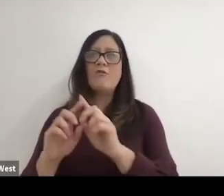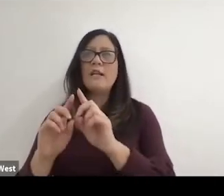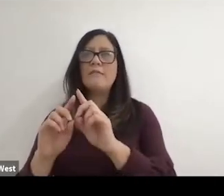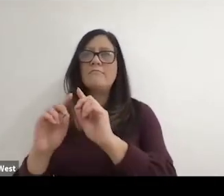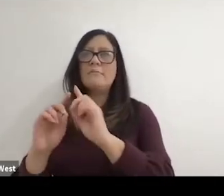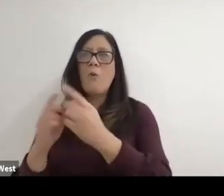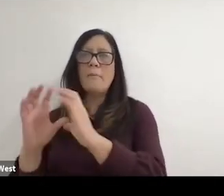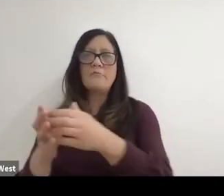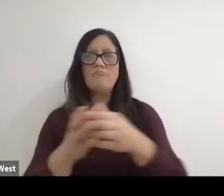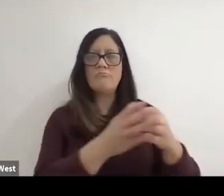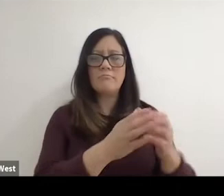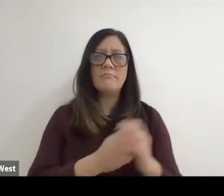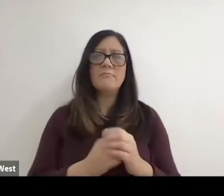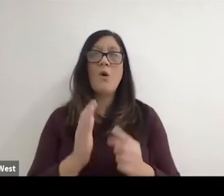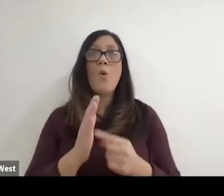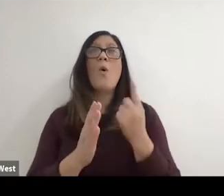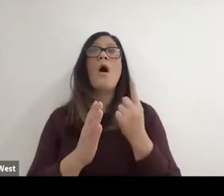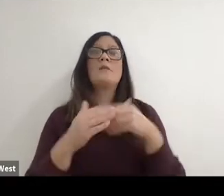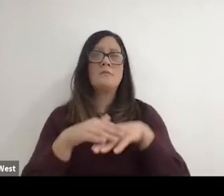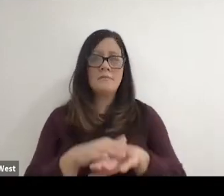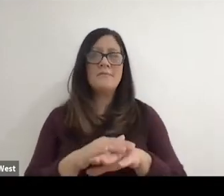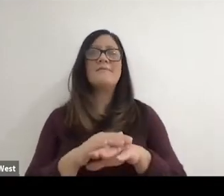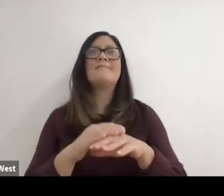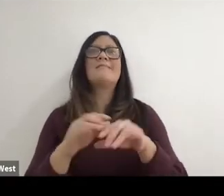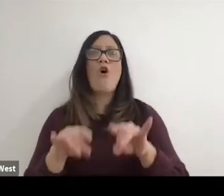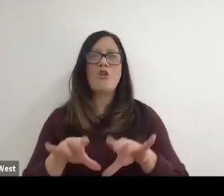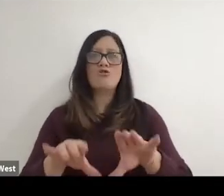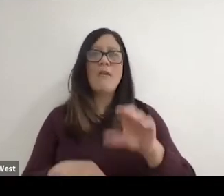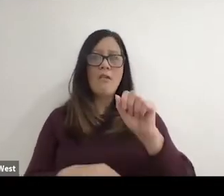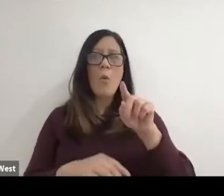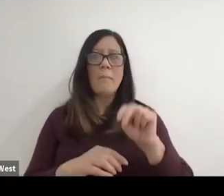Once we became part of the Australian Open. It just slowly progressed.